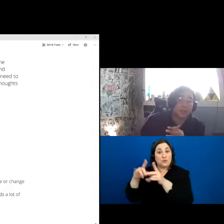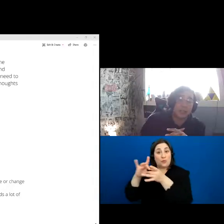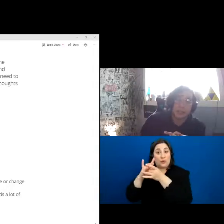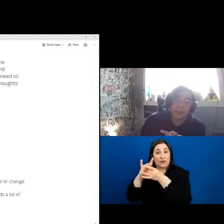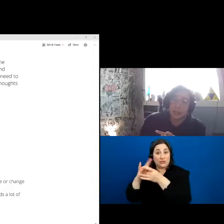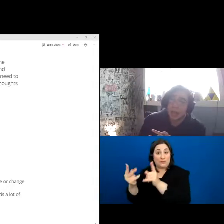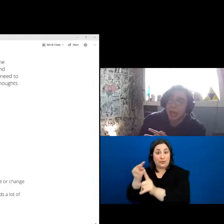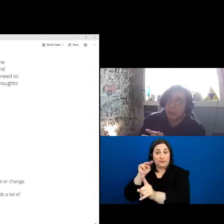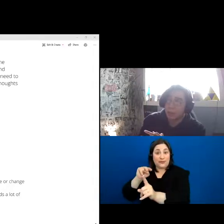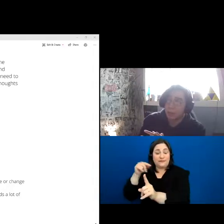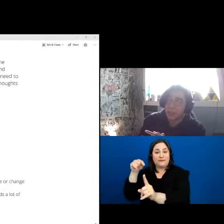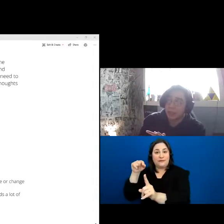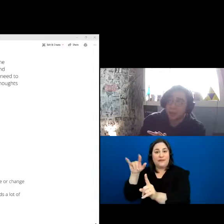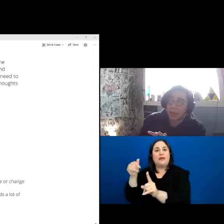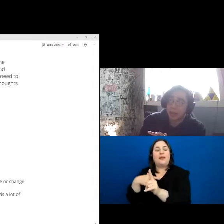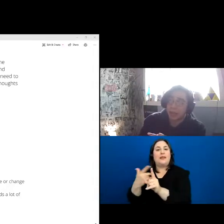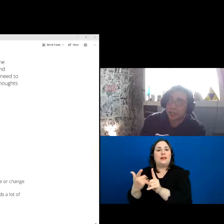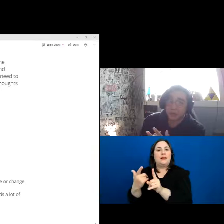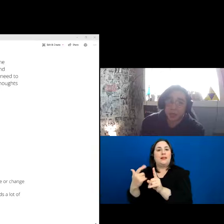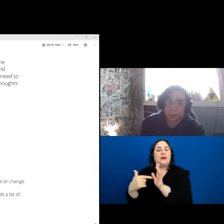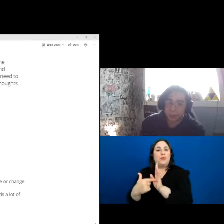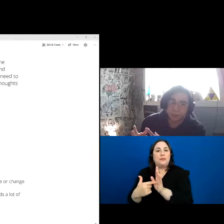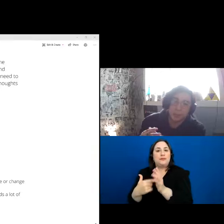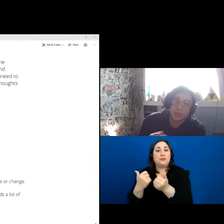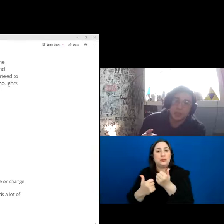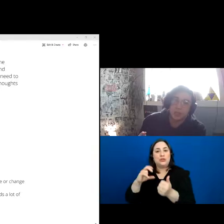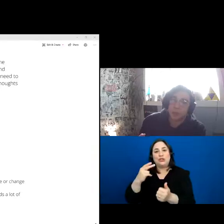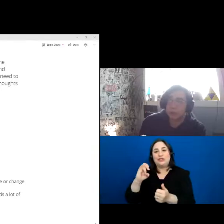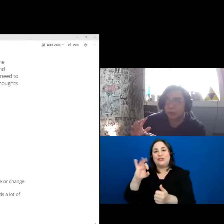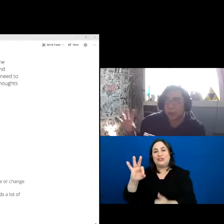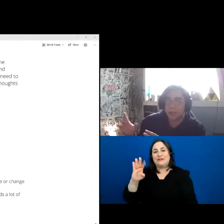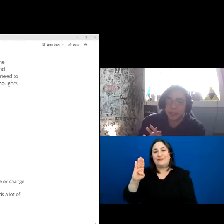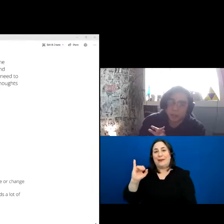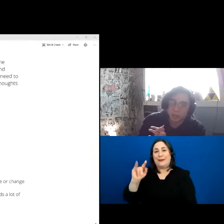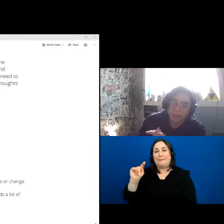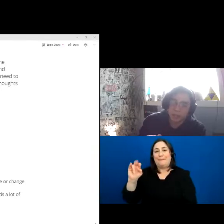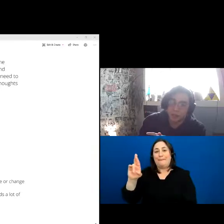is represented by Chief Bitterroot. Chief Bitterroot represents the relationship.